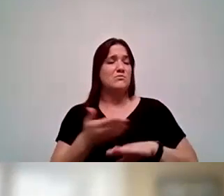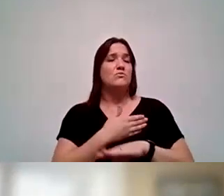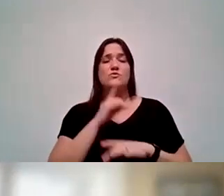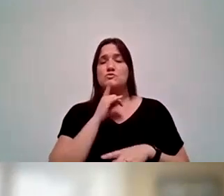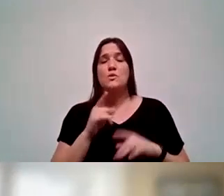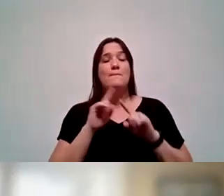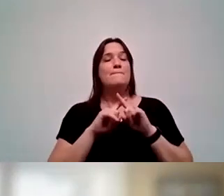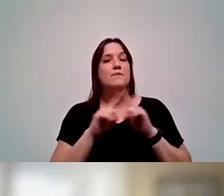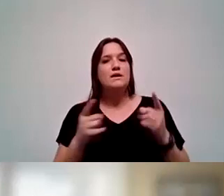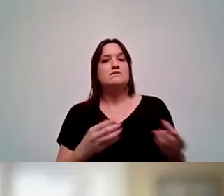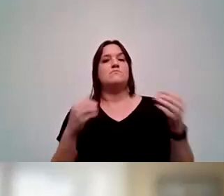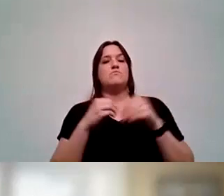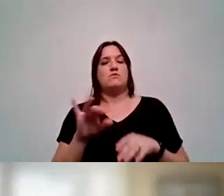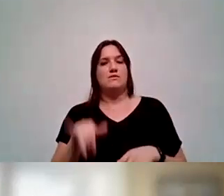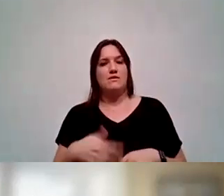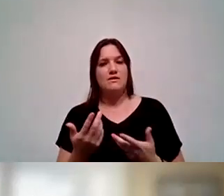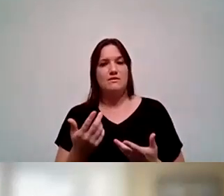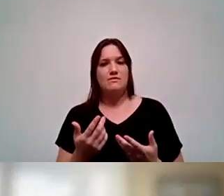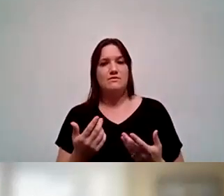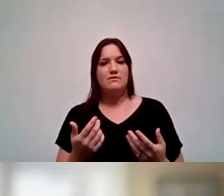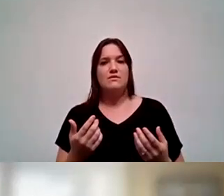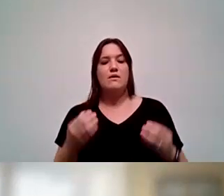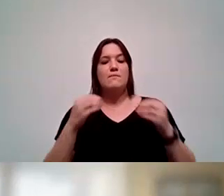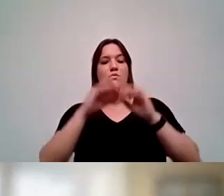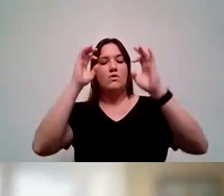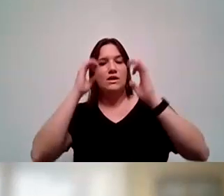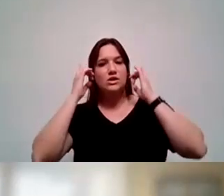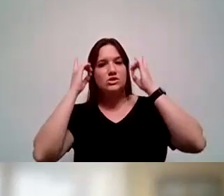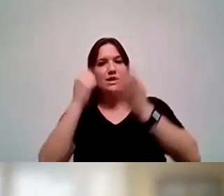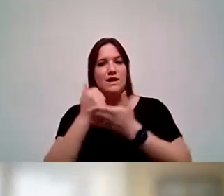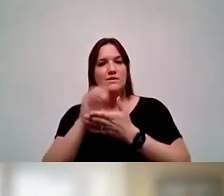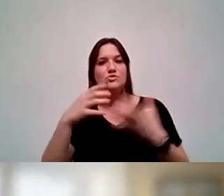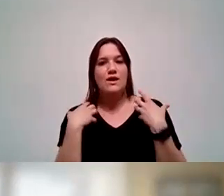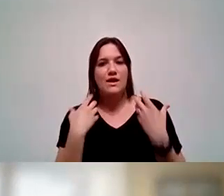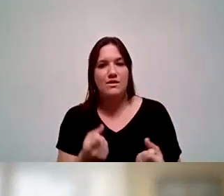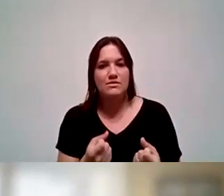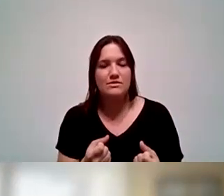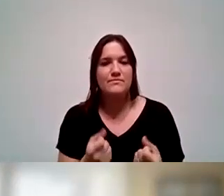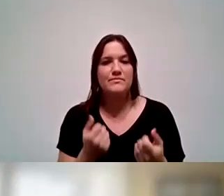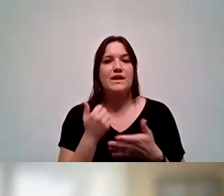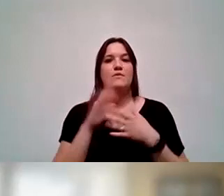Becoming more educated helps your health. It helps your mental health.